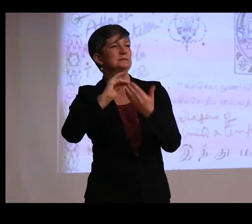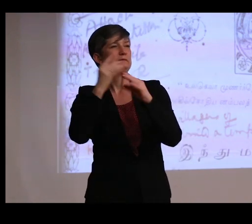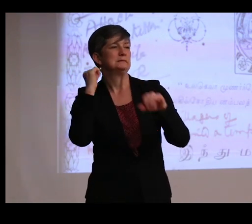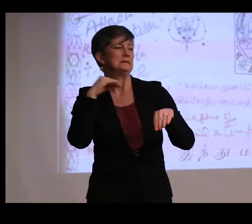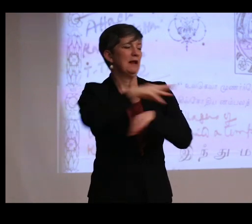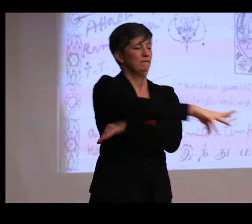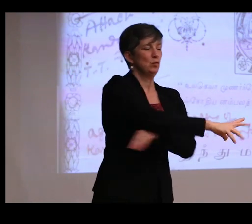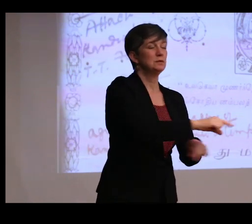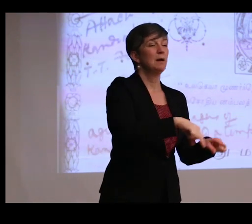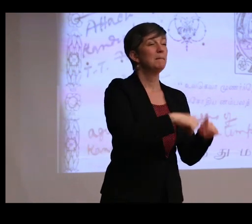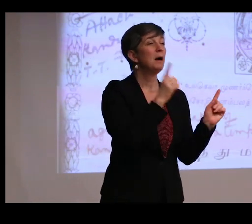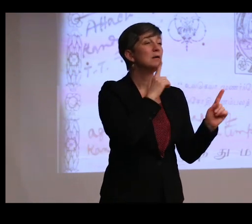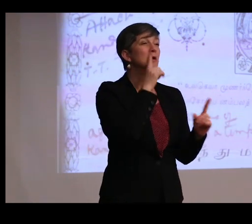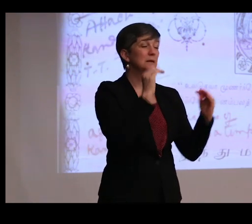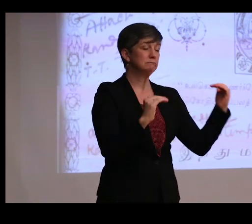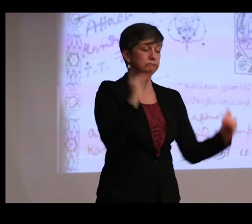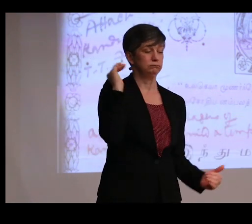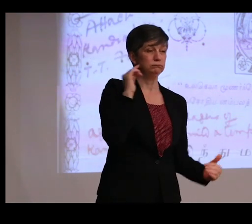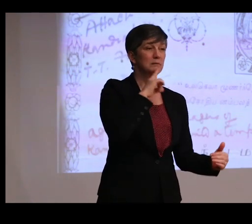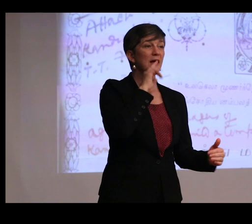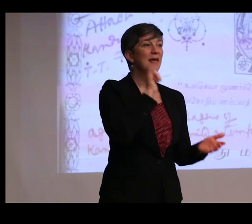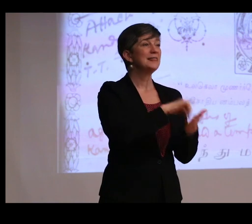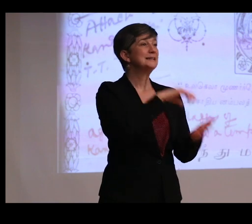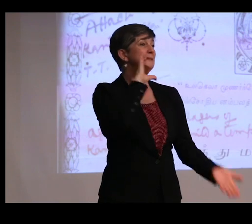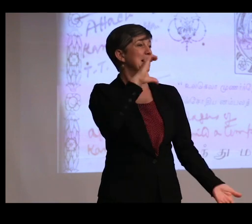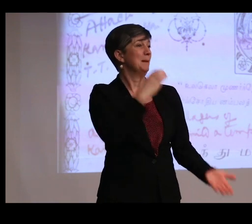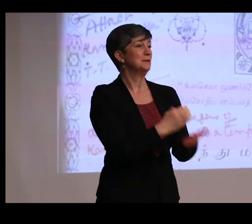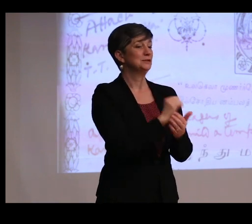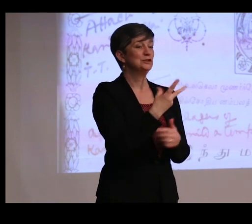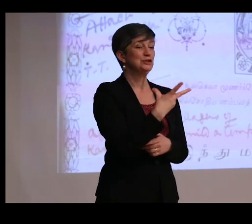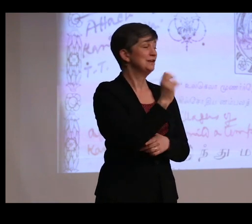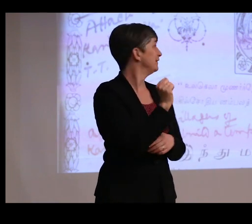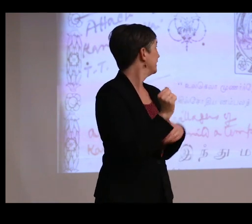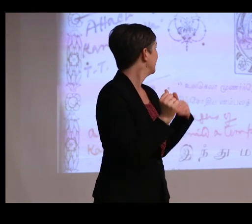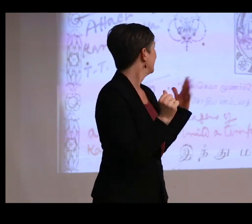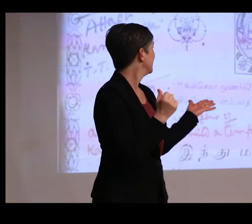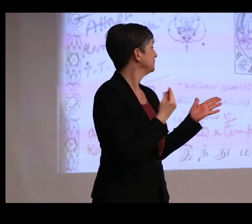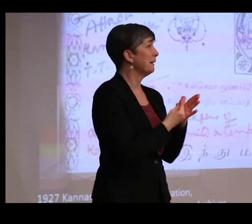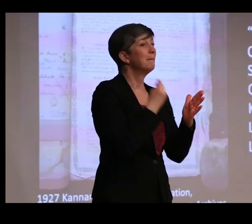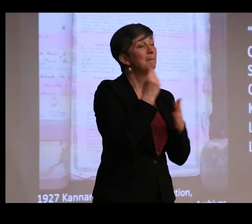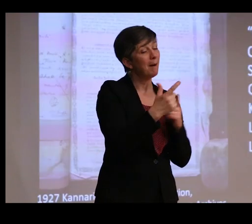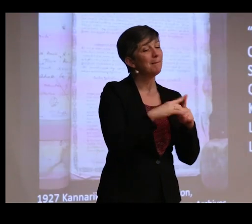But the immediate injustice was that this image of Shiva was being acquired by the government museum.